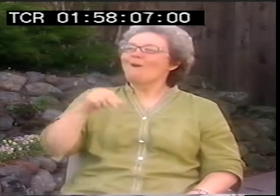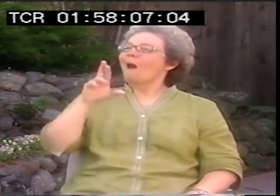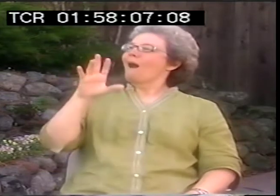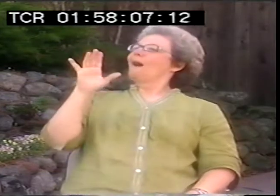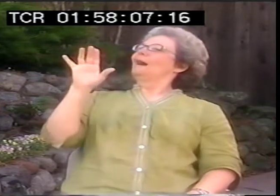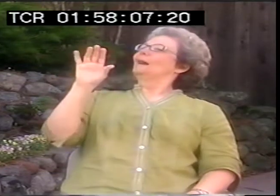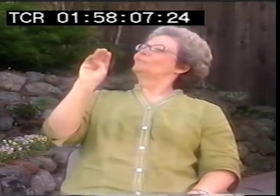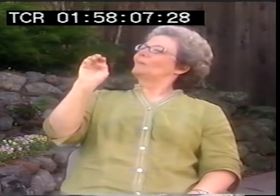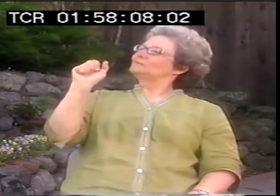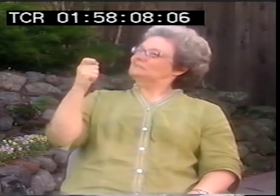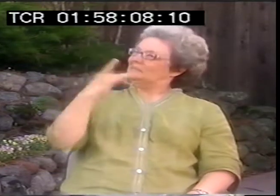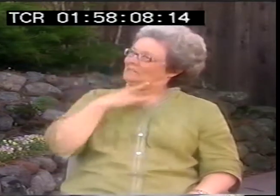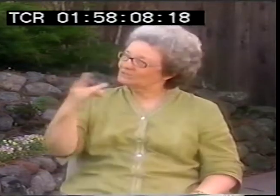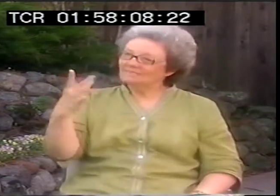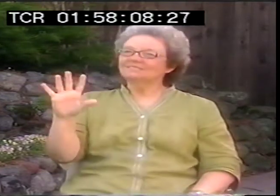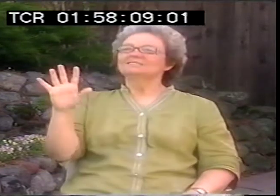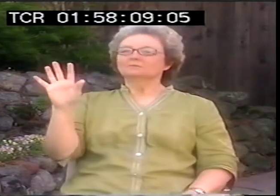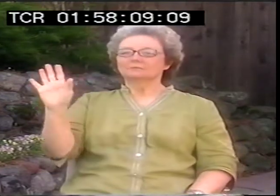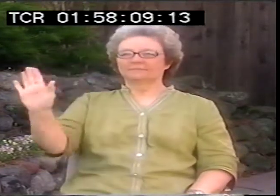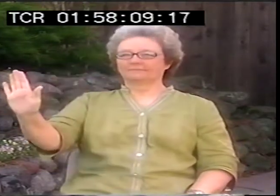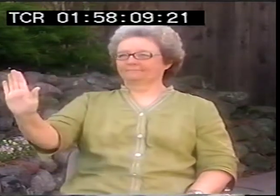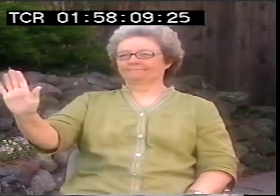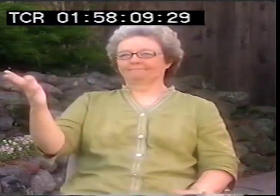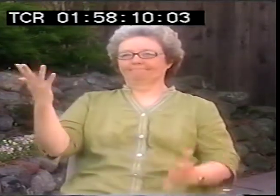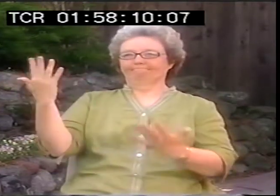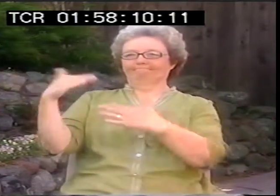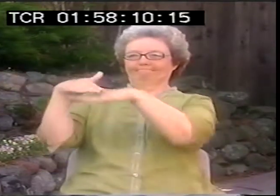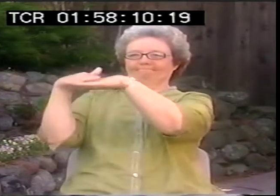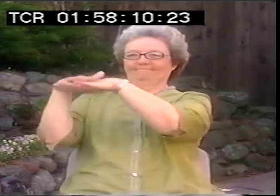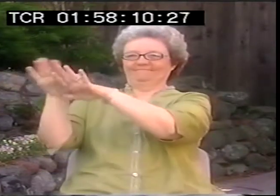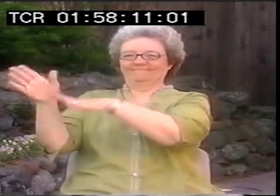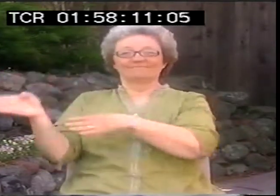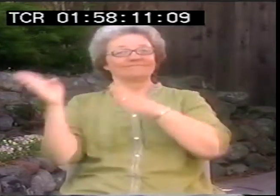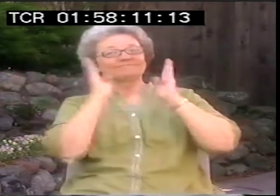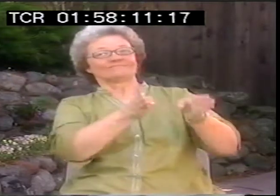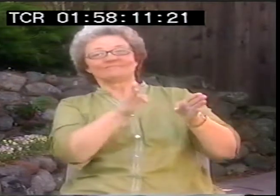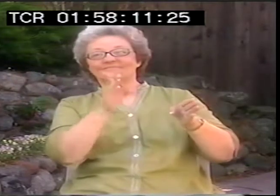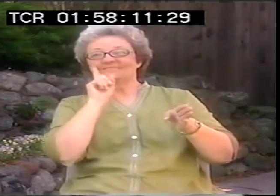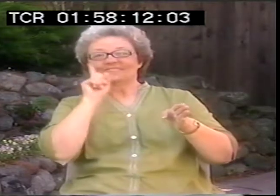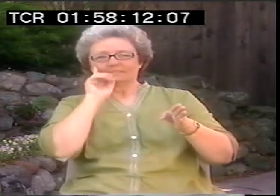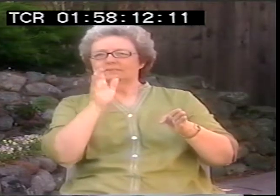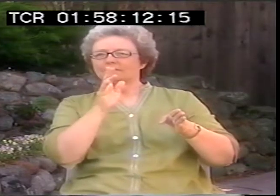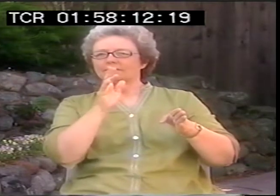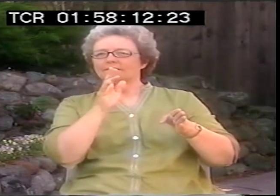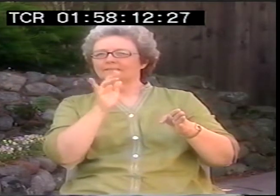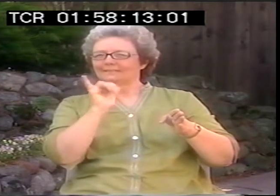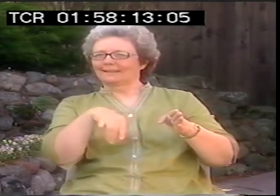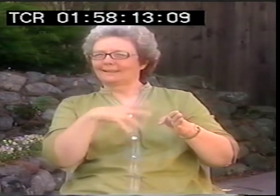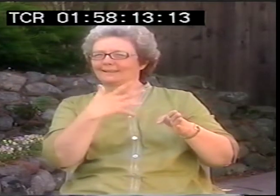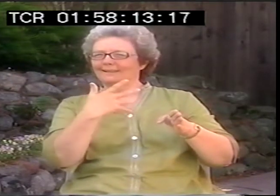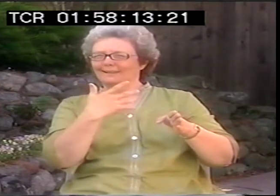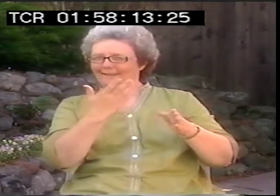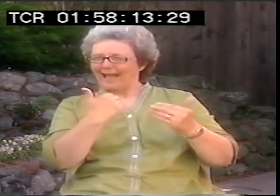Oh, isn't ASL a gorgeous language? It's so nice. That's fine. But that's kind of a surfacy thing to realize.